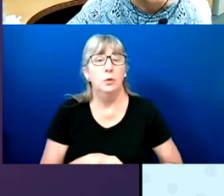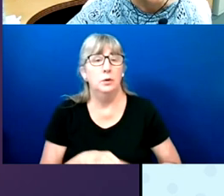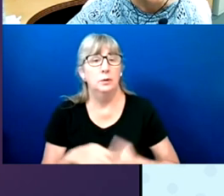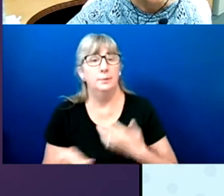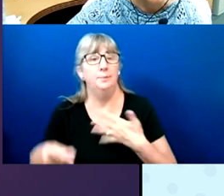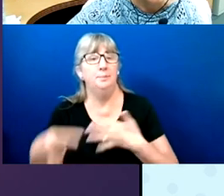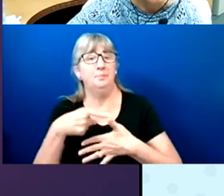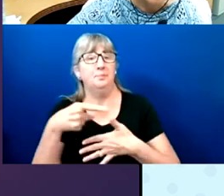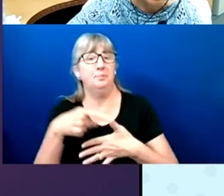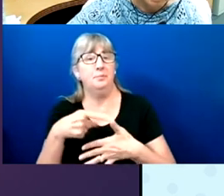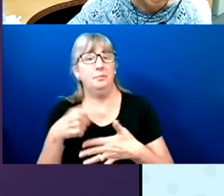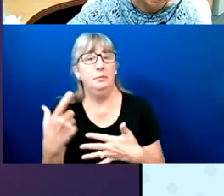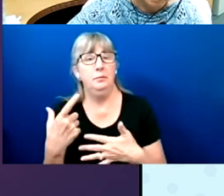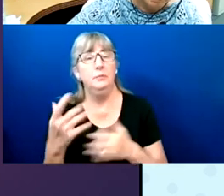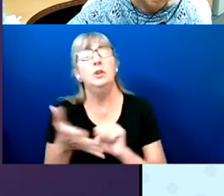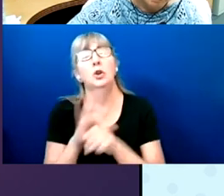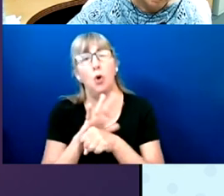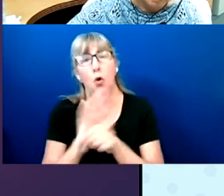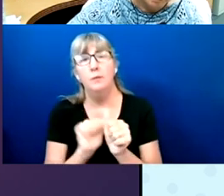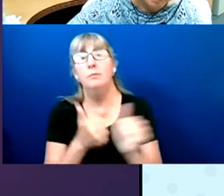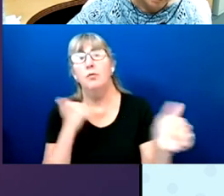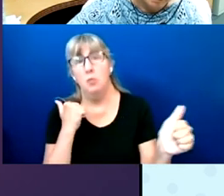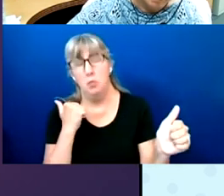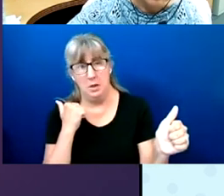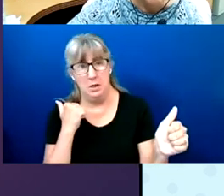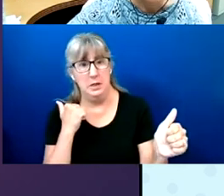of COVID-19 at the polls. Which was 49%.